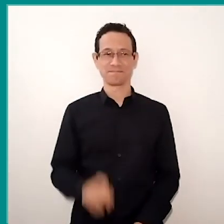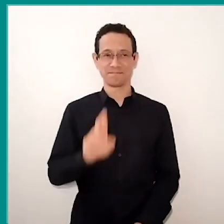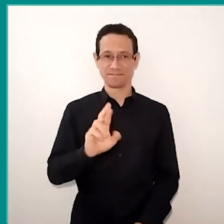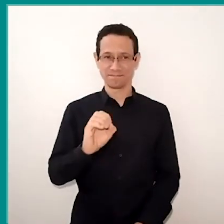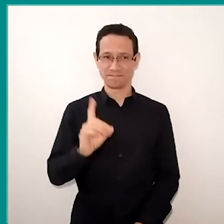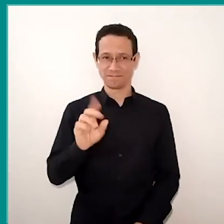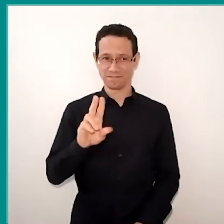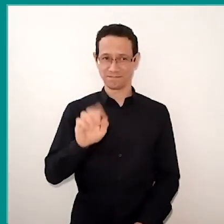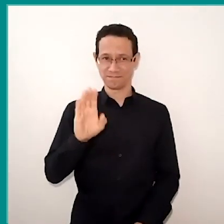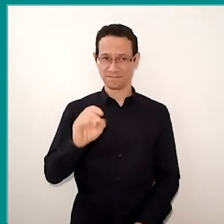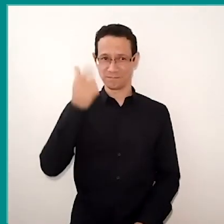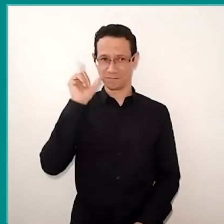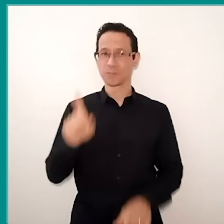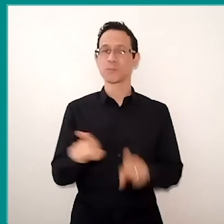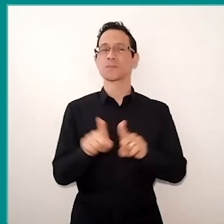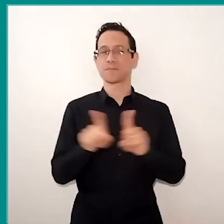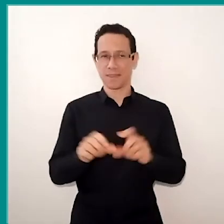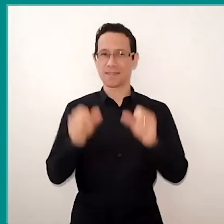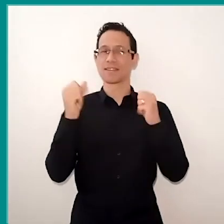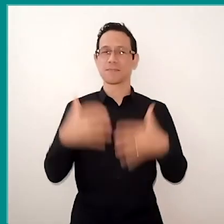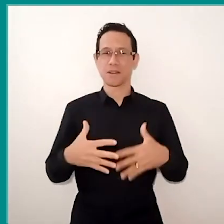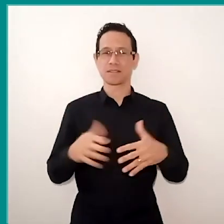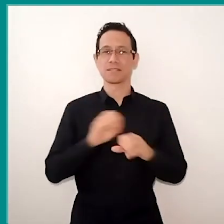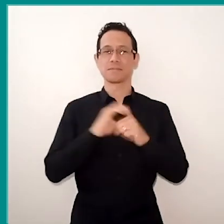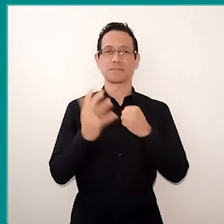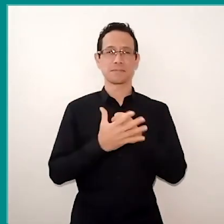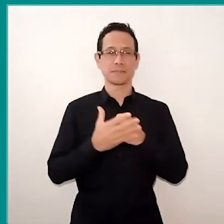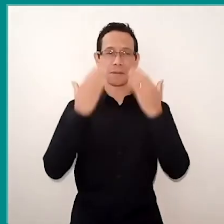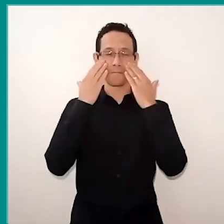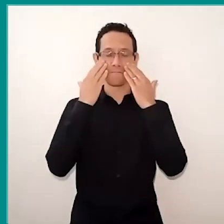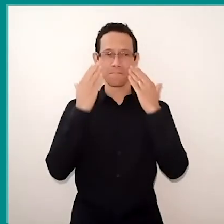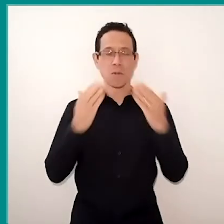the pandemic has not just opened wide, but the inequalities exploded,